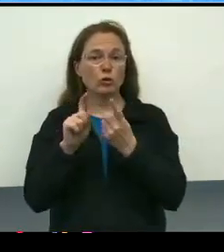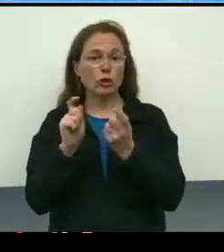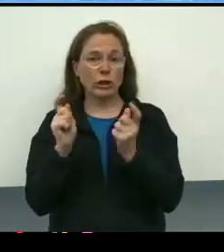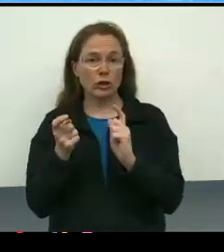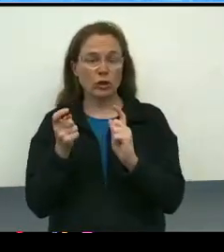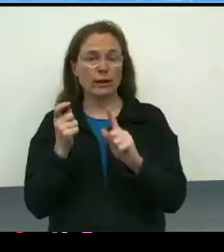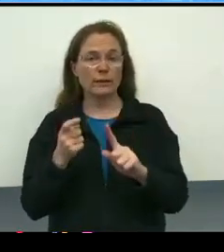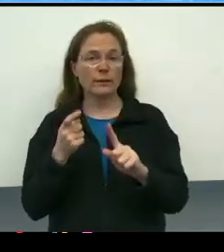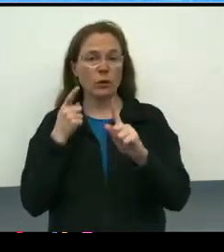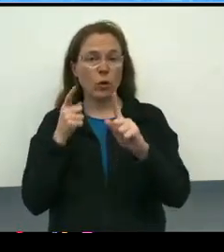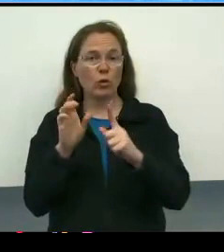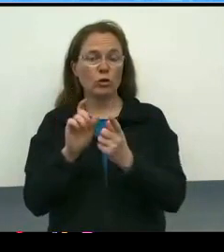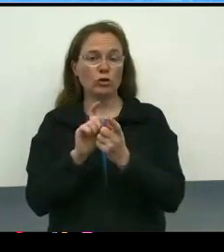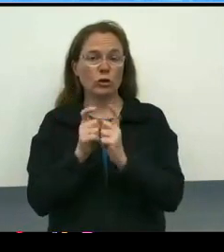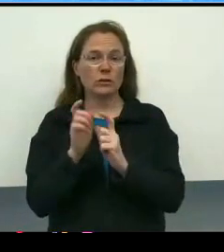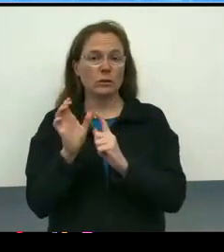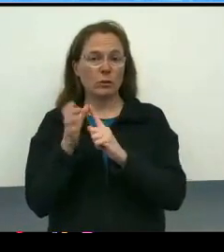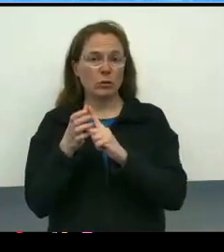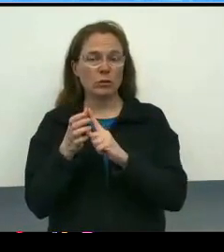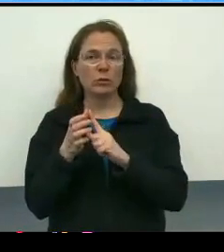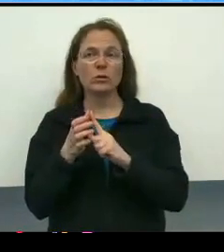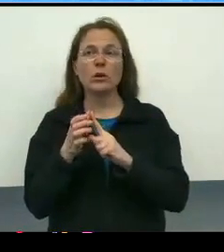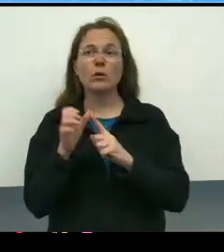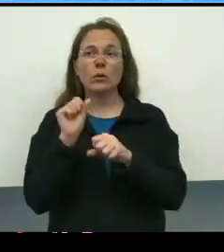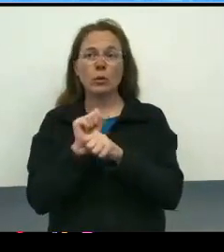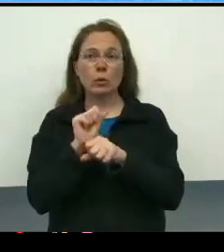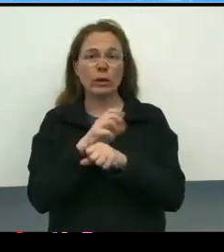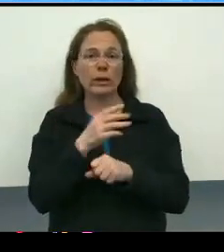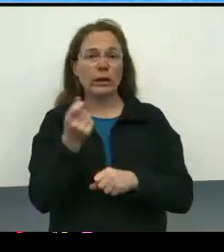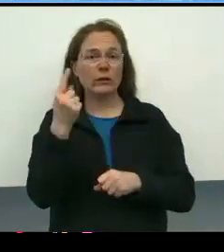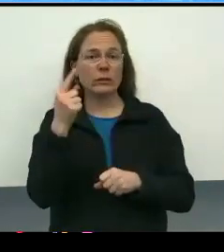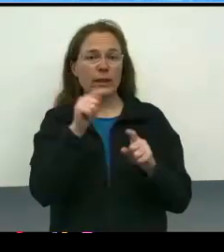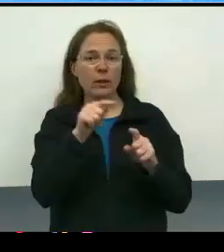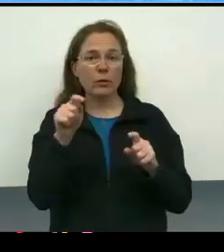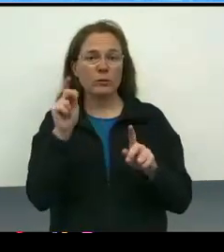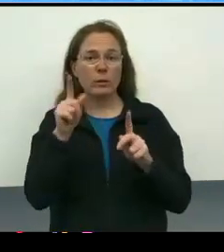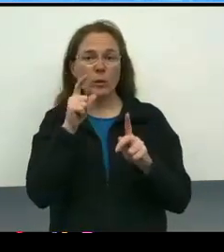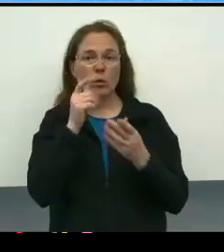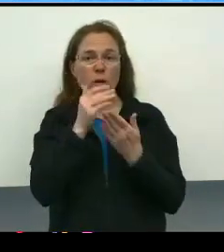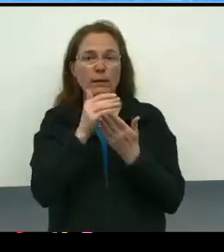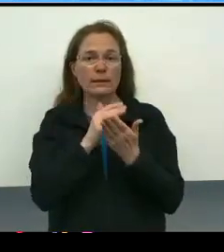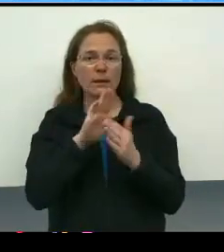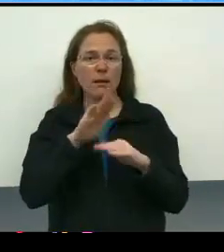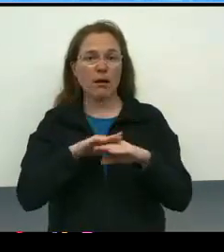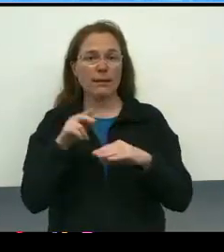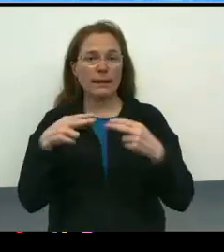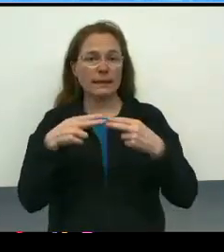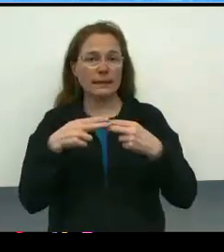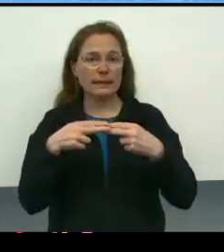And so we're working, understanding that the people listed on this slide are really heading up a group,